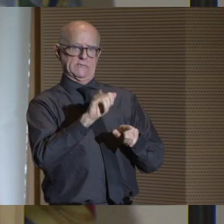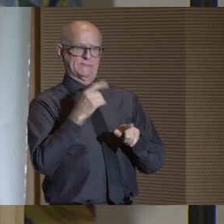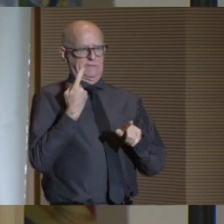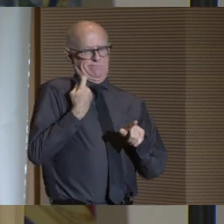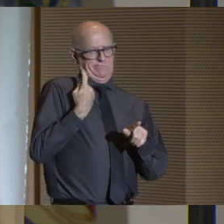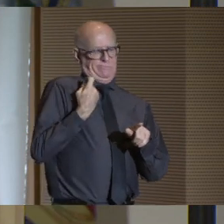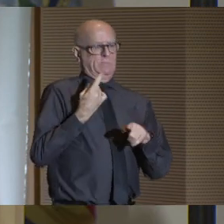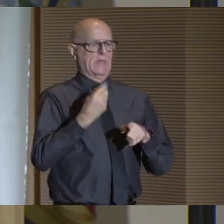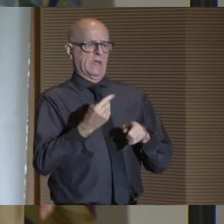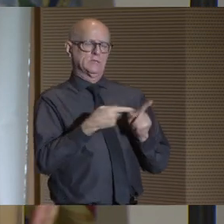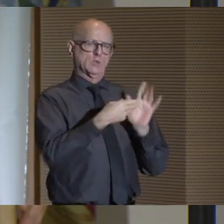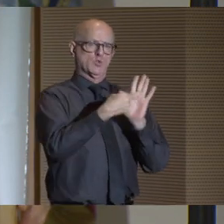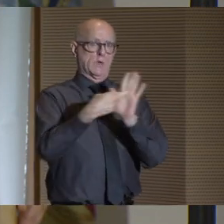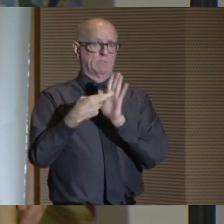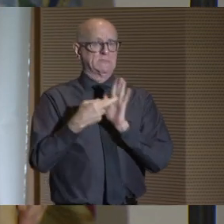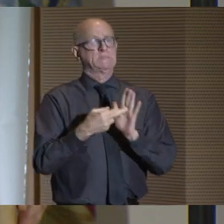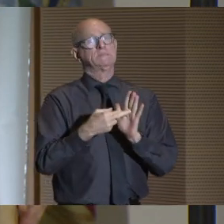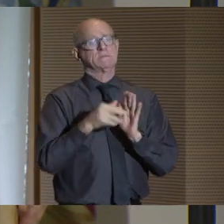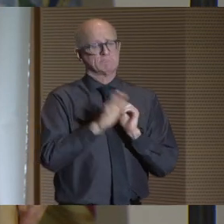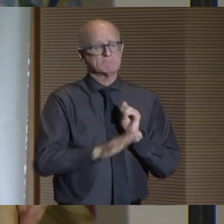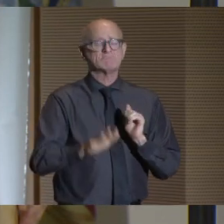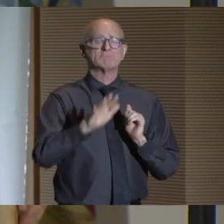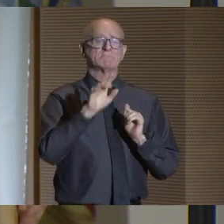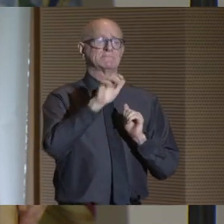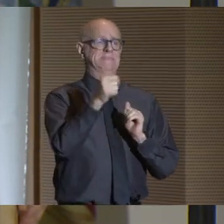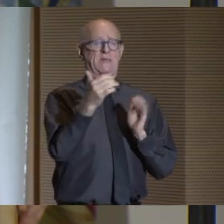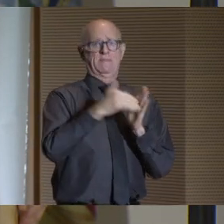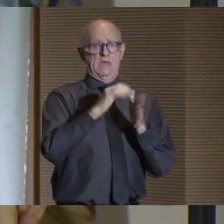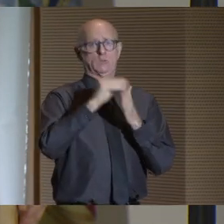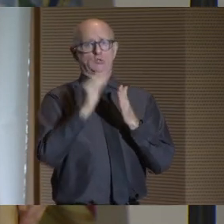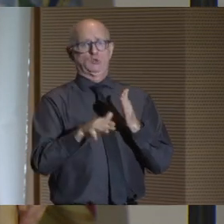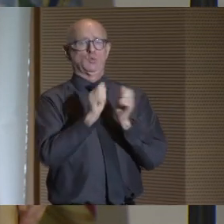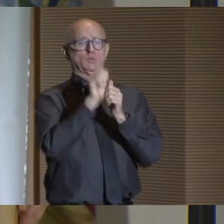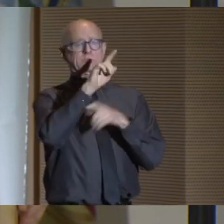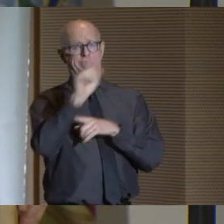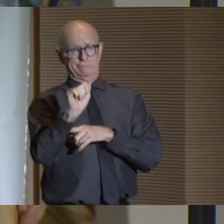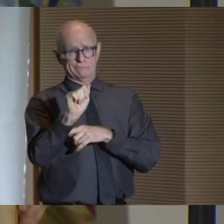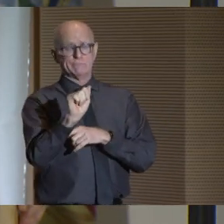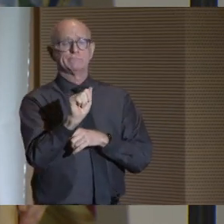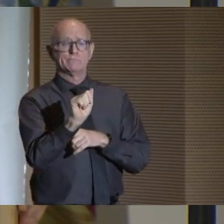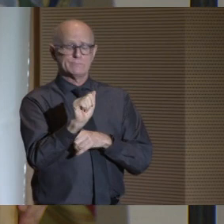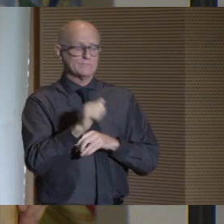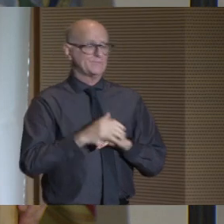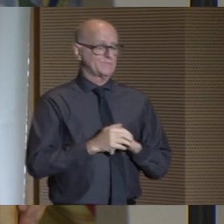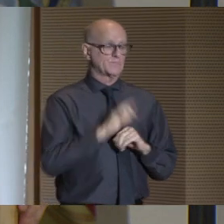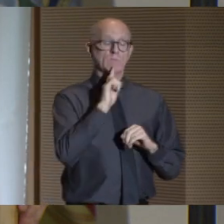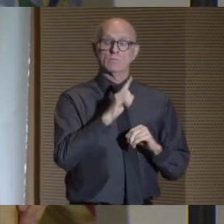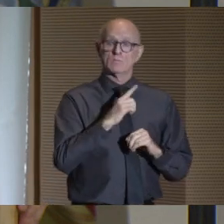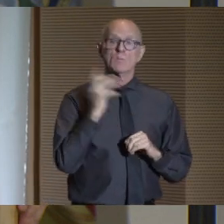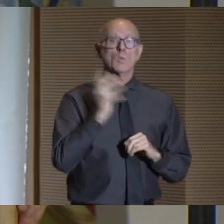and she represents our nearly 10,000 students with disabilities.